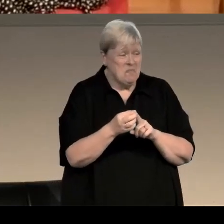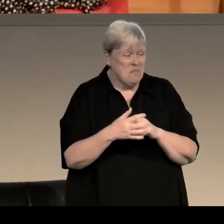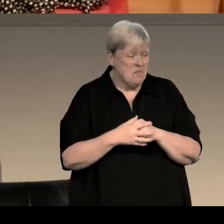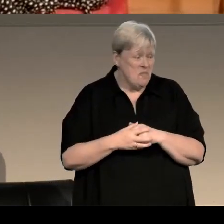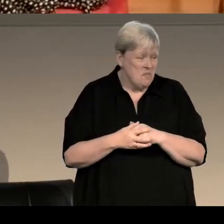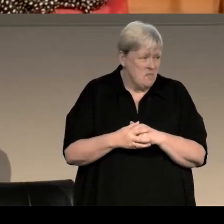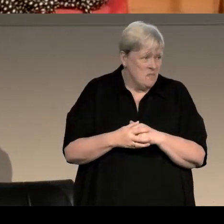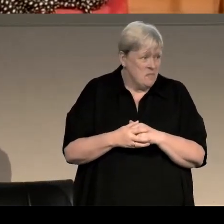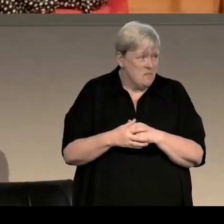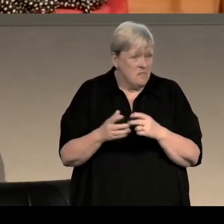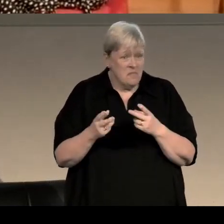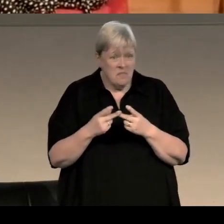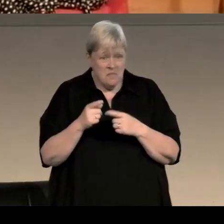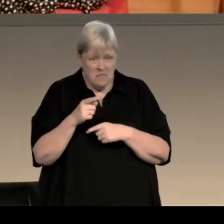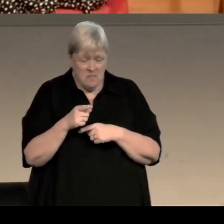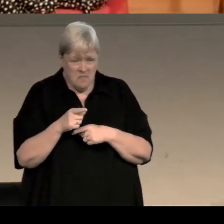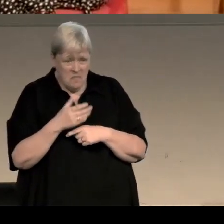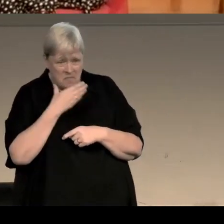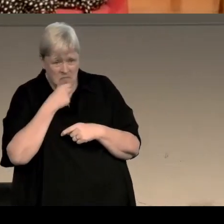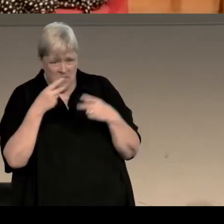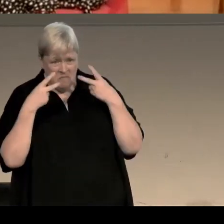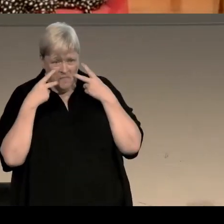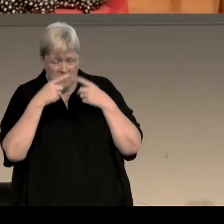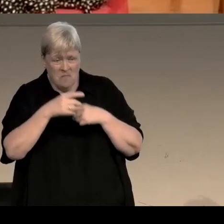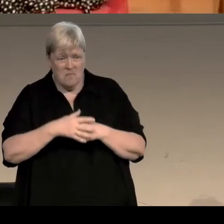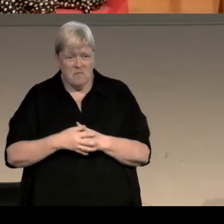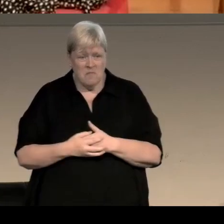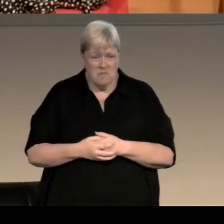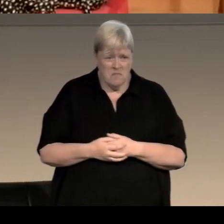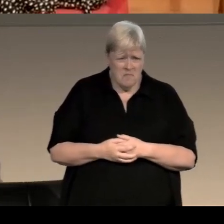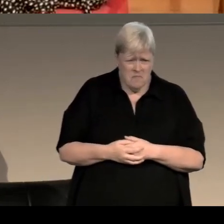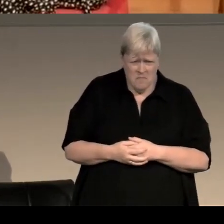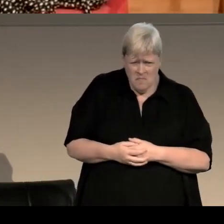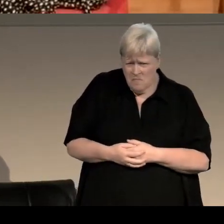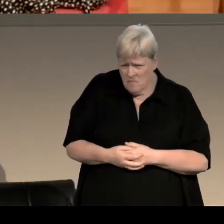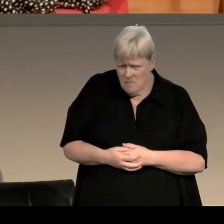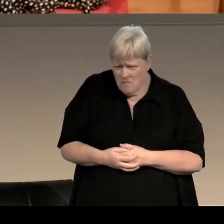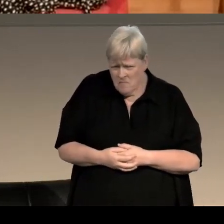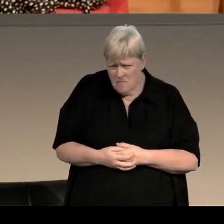Brill. Did anyone in the audience want to ask another question? Sure. How much do you plan ahead?